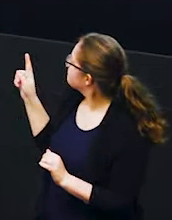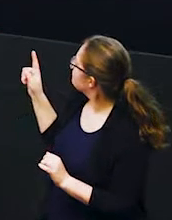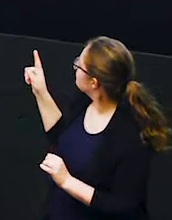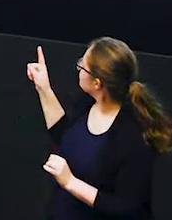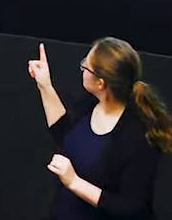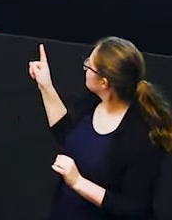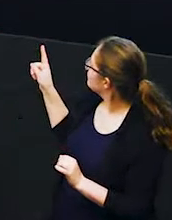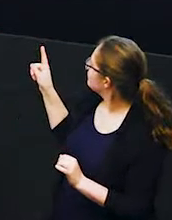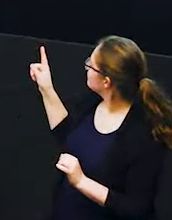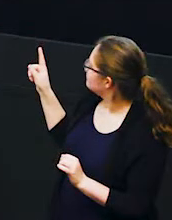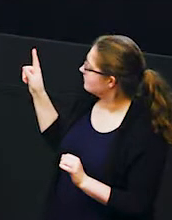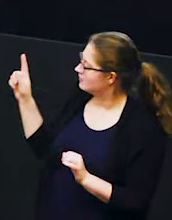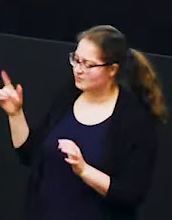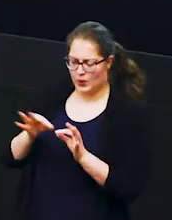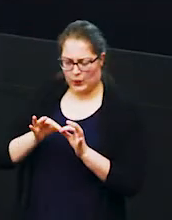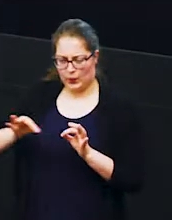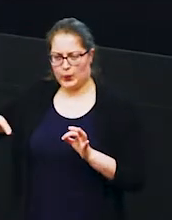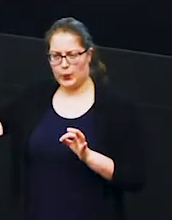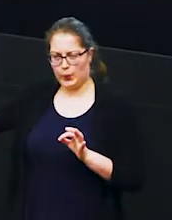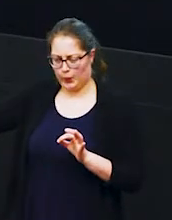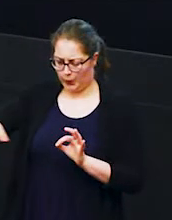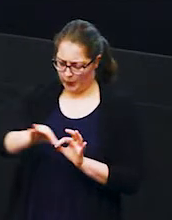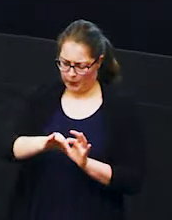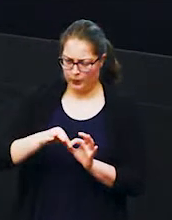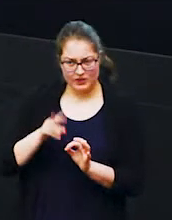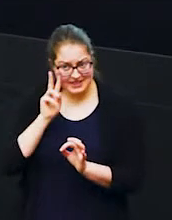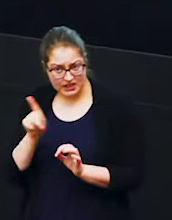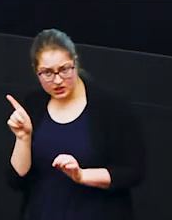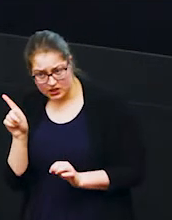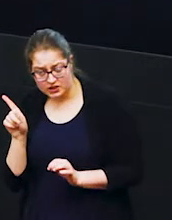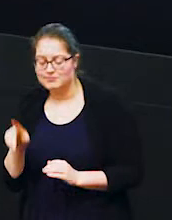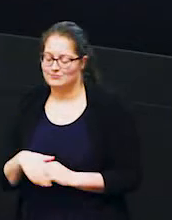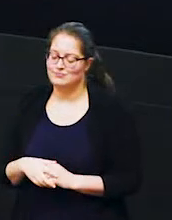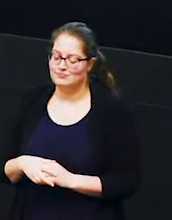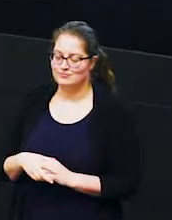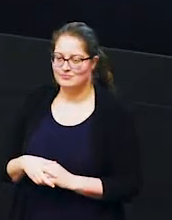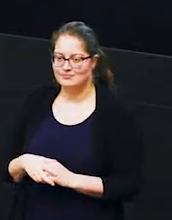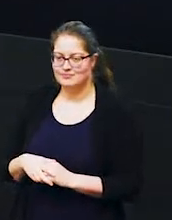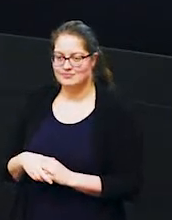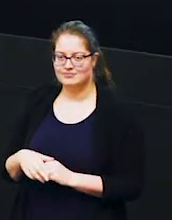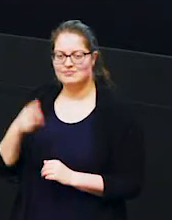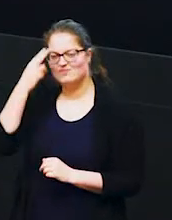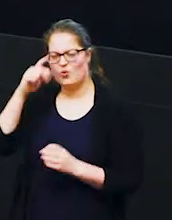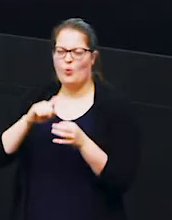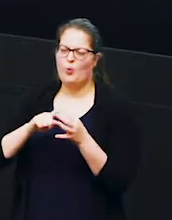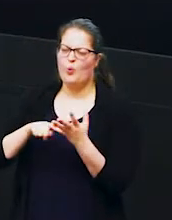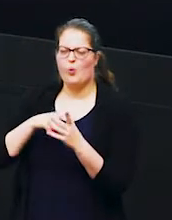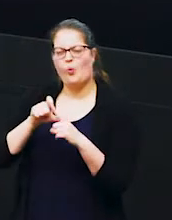these bits of rope laid out in a square shape can you see those yep so this is a quadrat or a or a